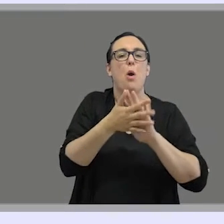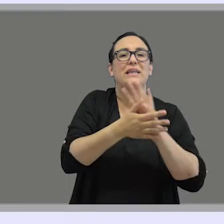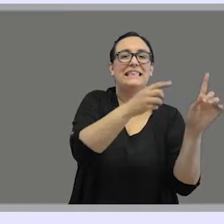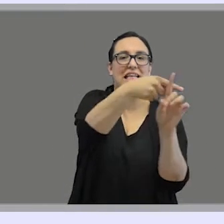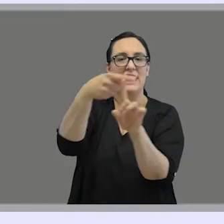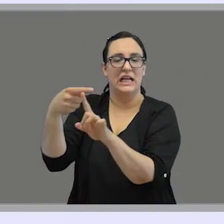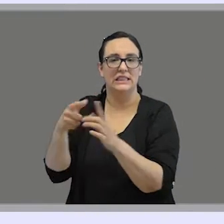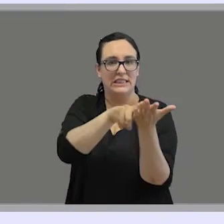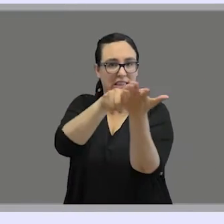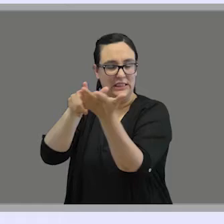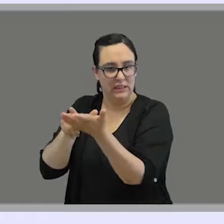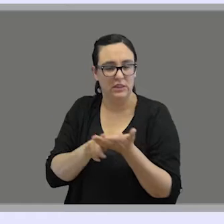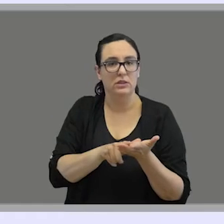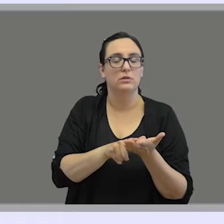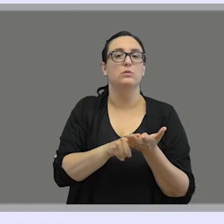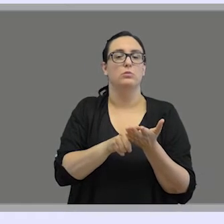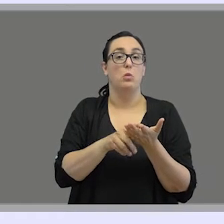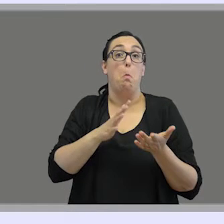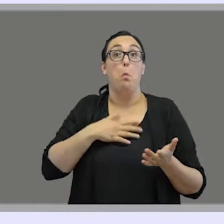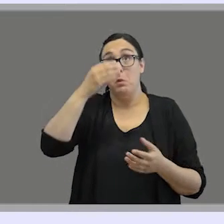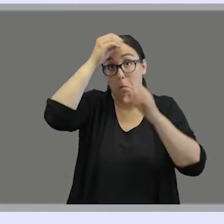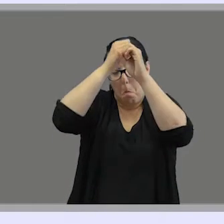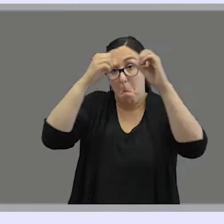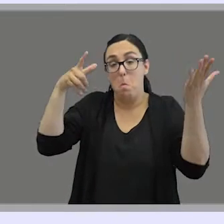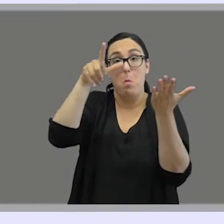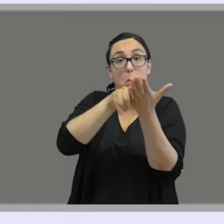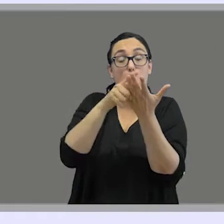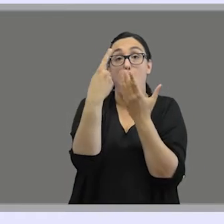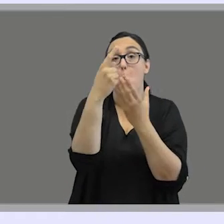Maybe you think that sign language is the same in every country?